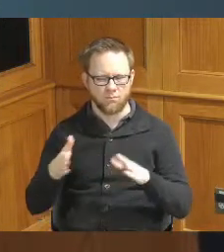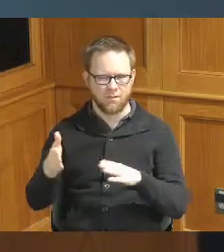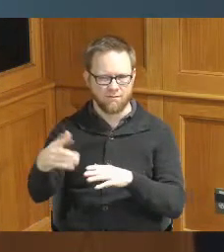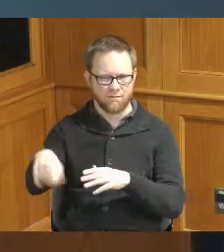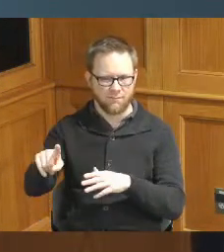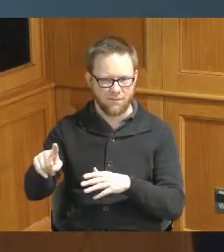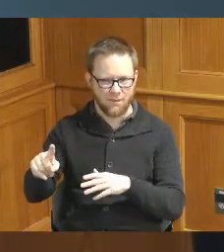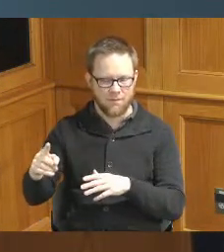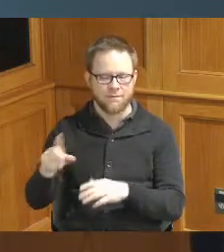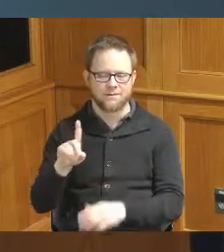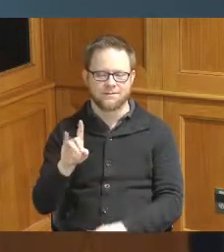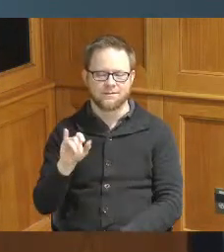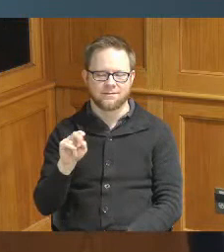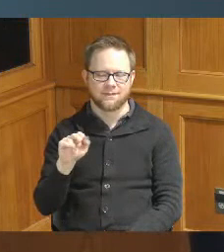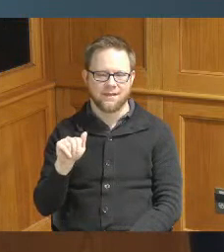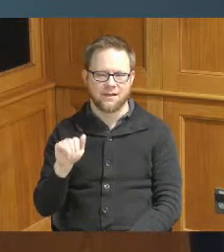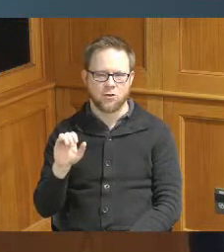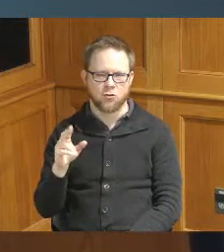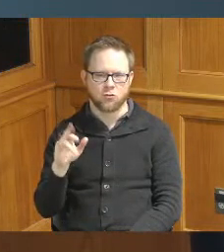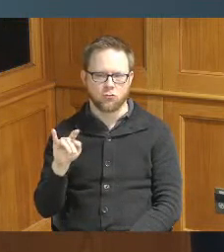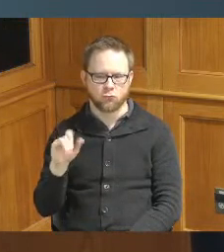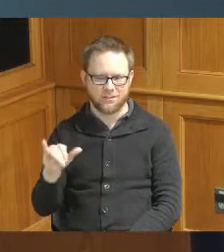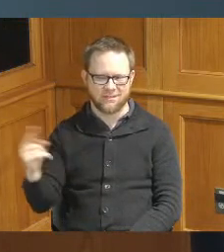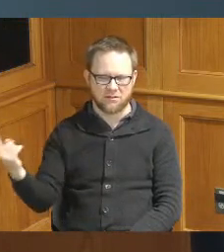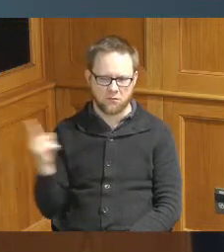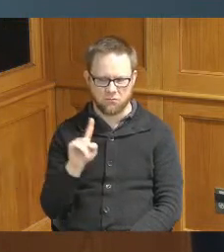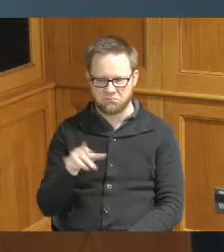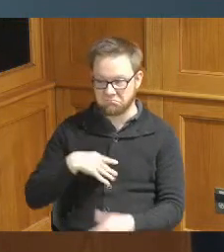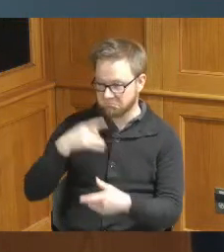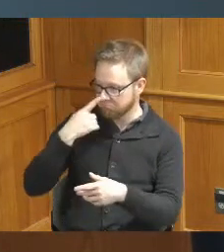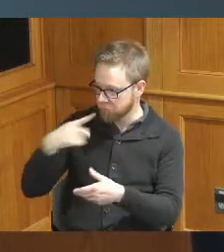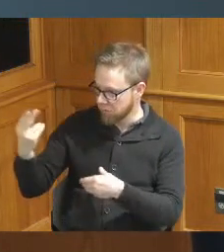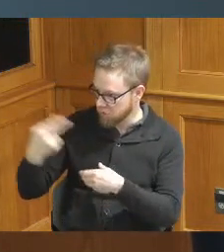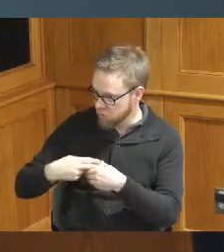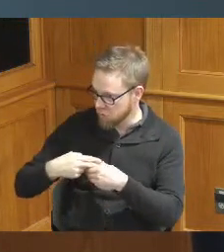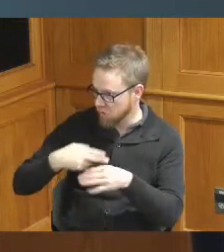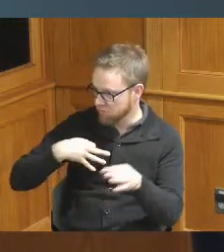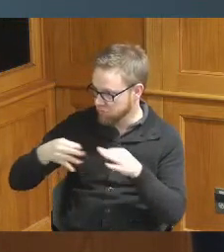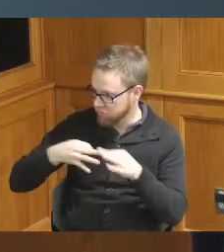Diana Christie to come forward I just asked her to join us today her and her team to give